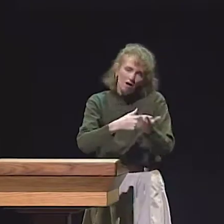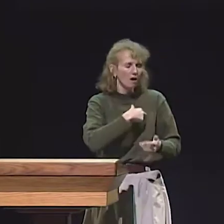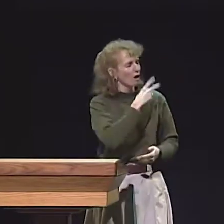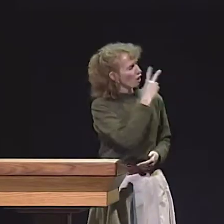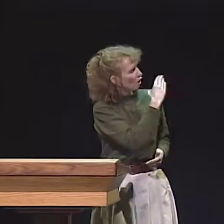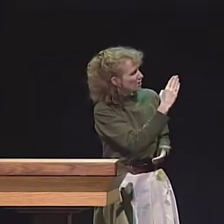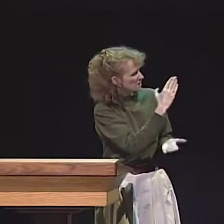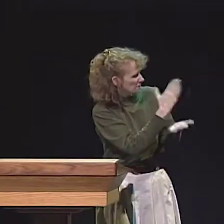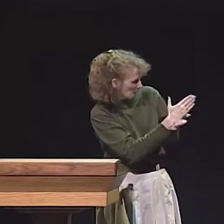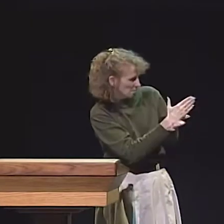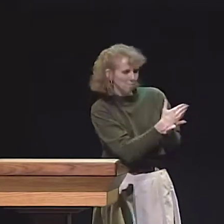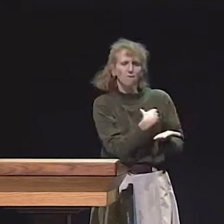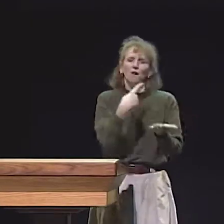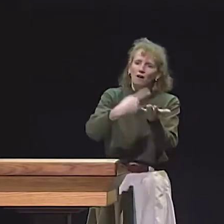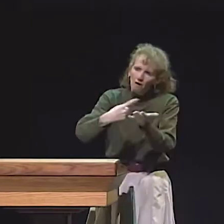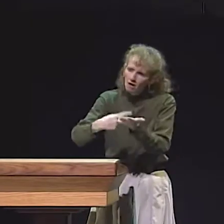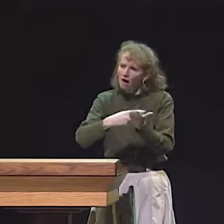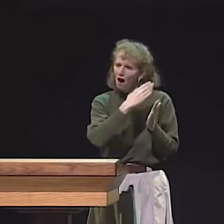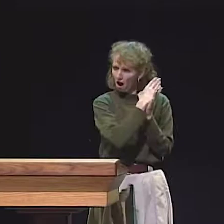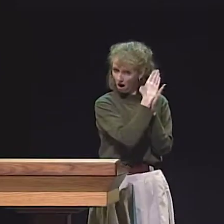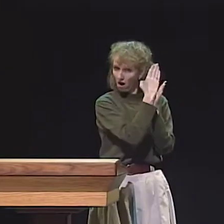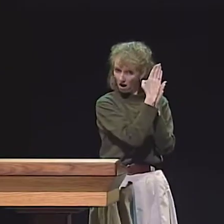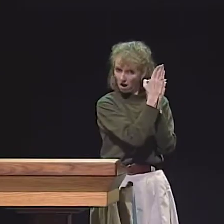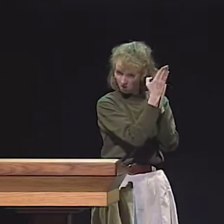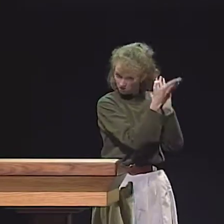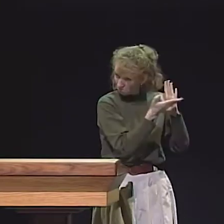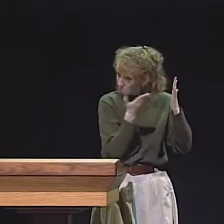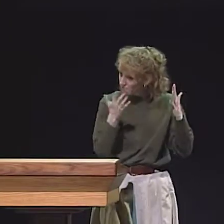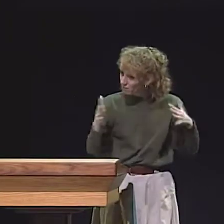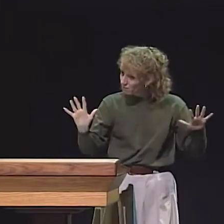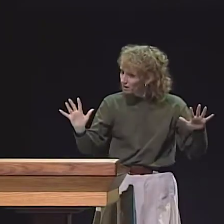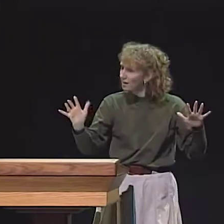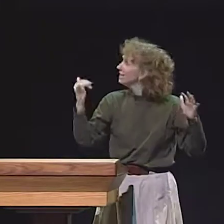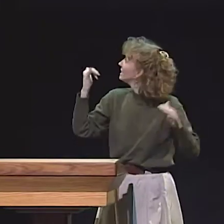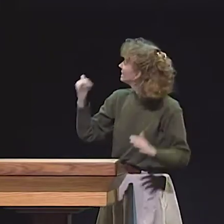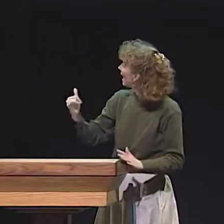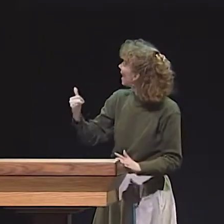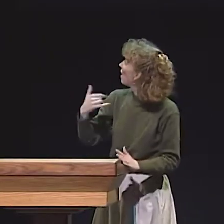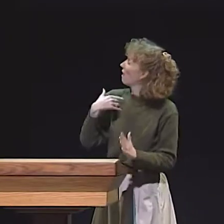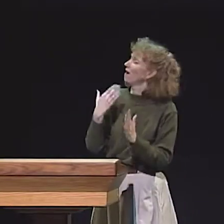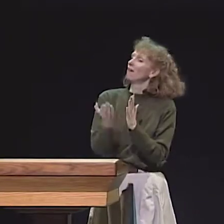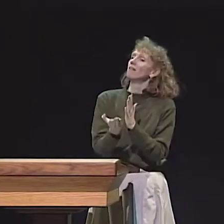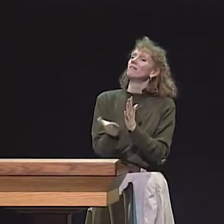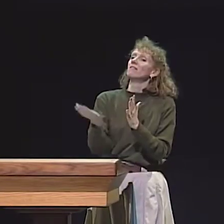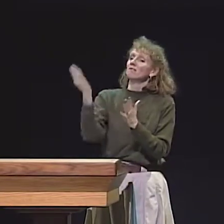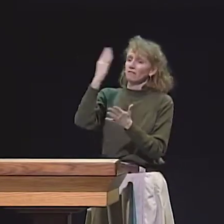AND WE GO THROUGH THE VIDEOTAPE AND WE PAUSE IT AND WE DISCUSS THE VIDEOTAPE AND WE DO A LITTLE BIT MORE